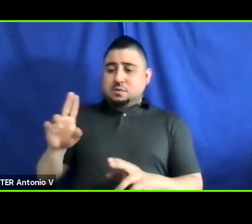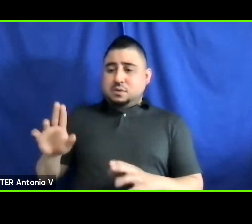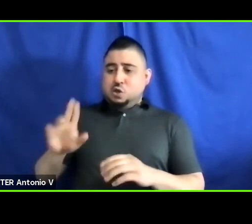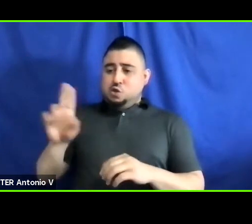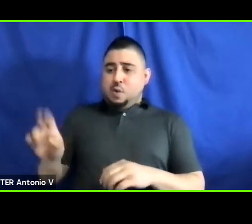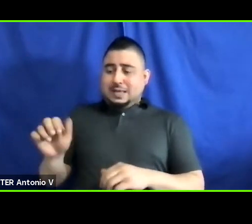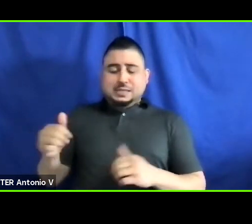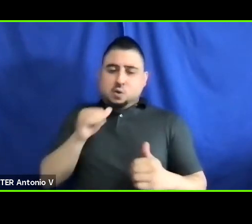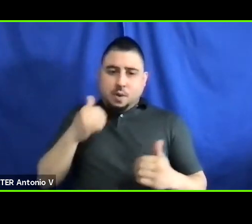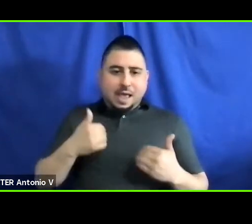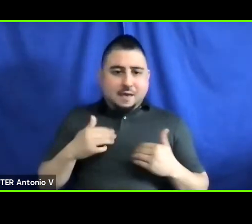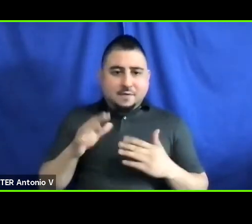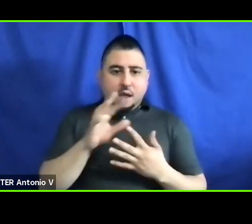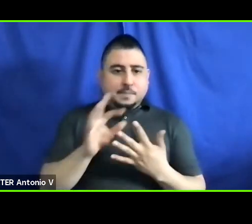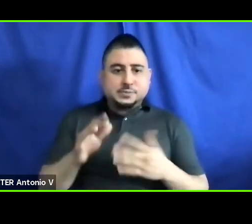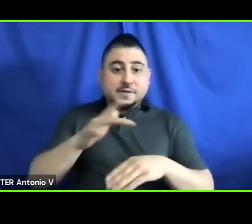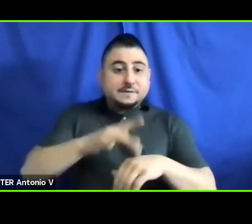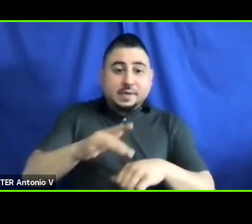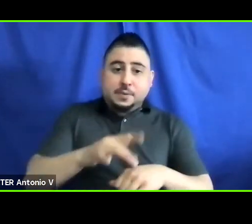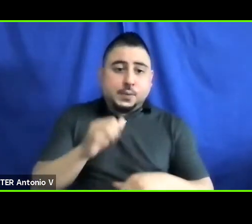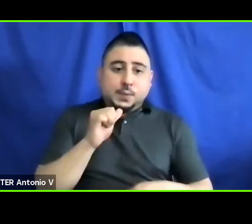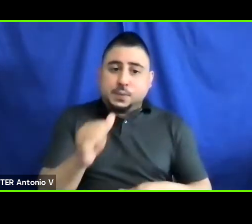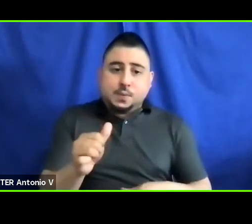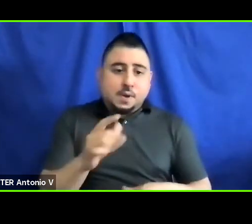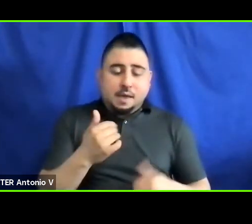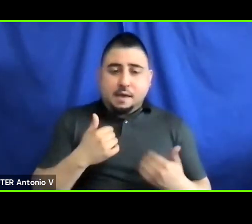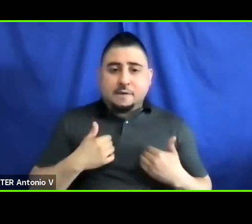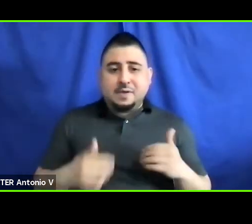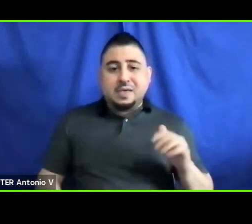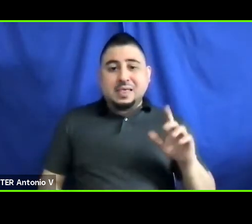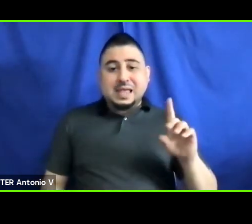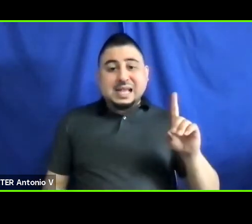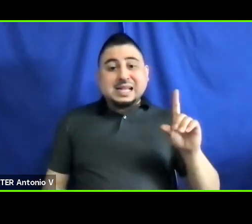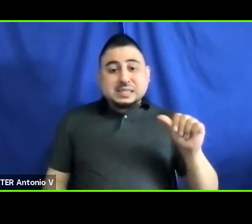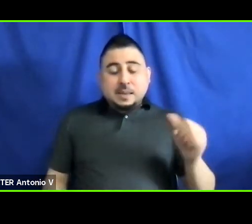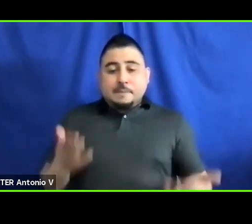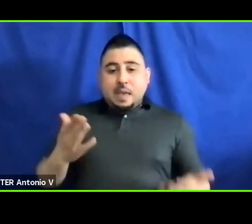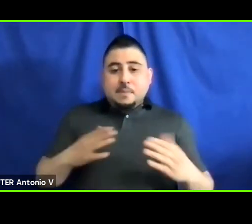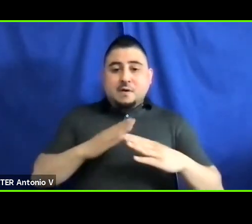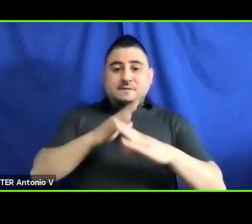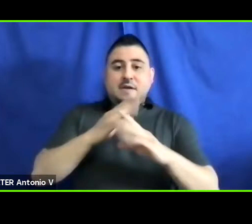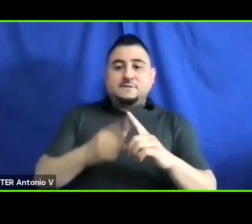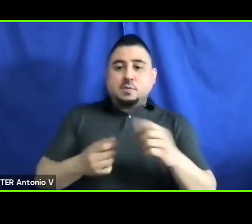options available to them. Their disability may prevent them from driving at all. They